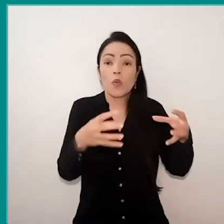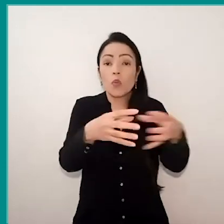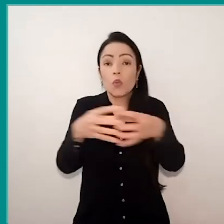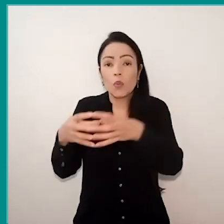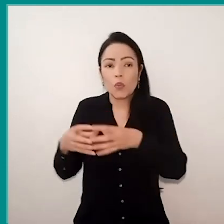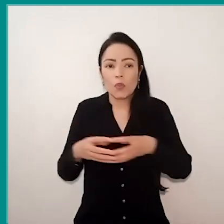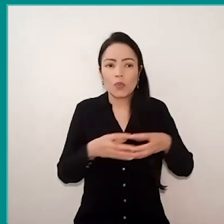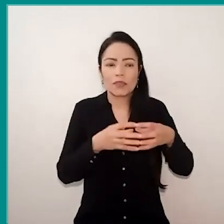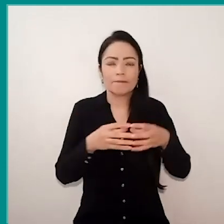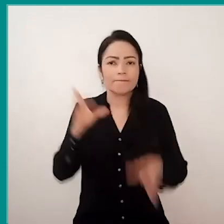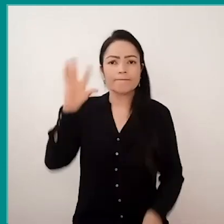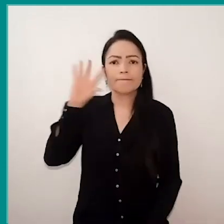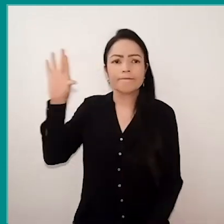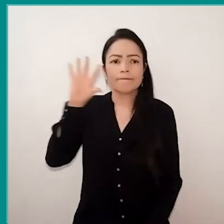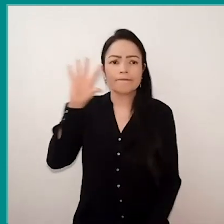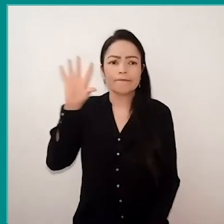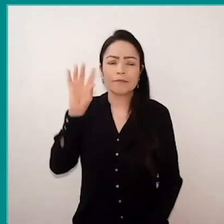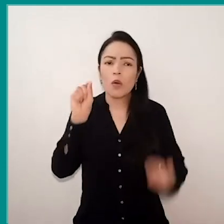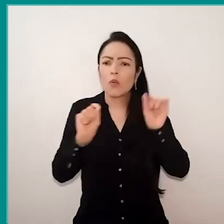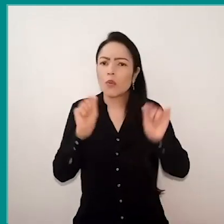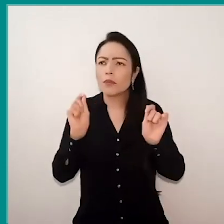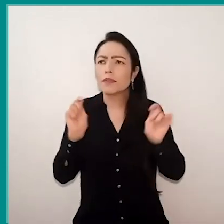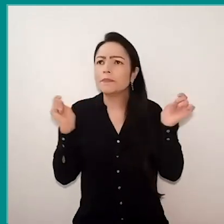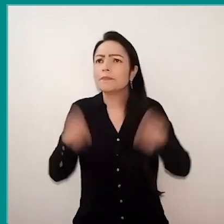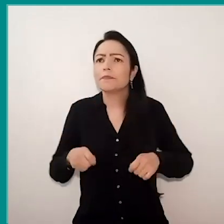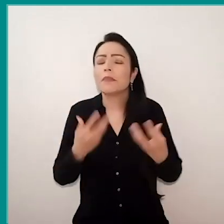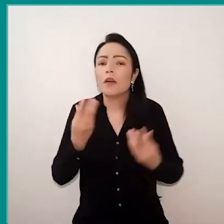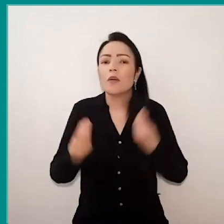think another possibility for educational work.